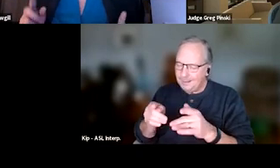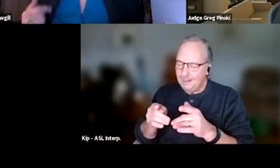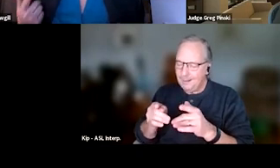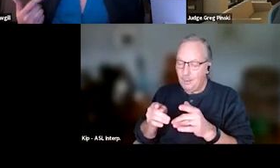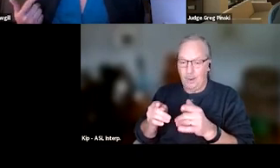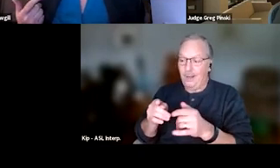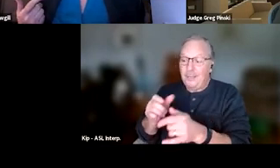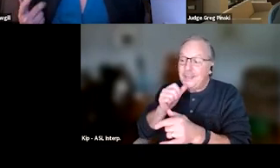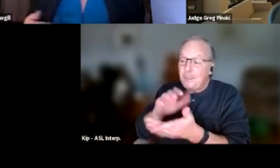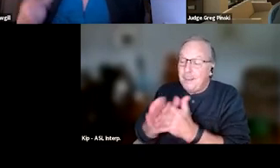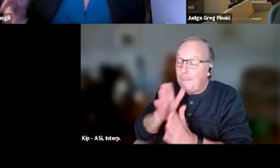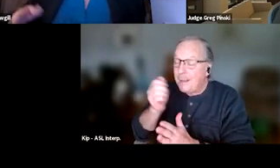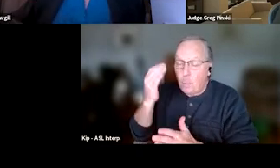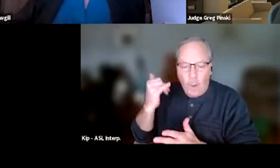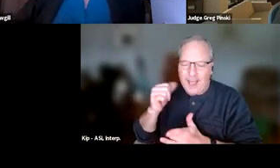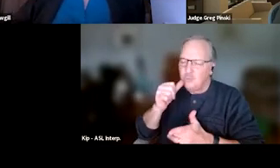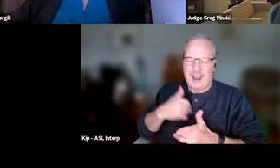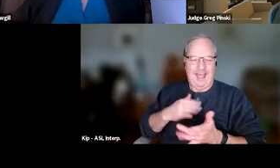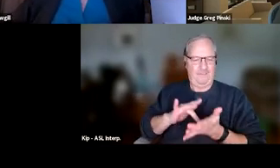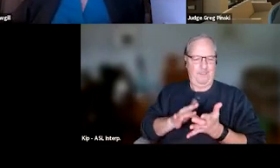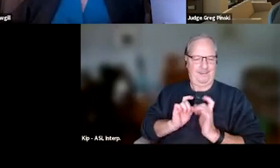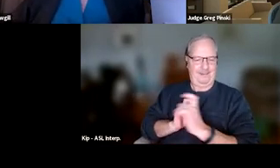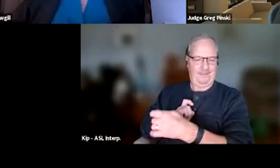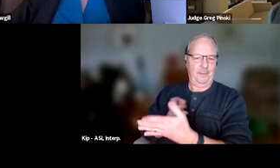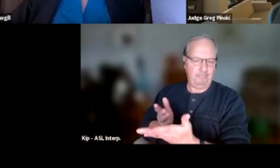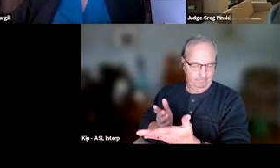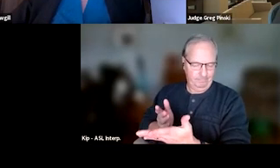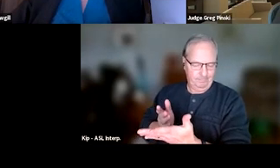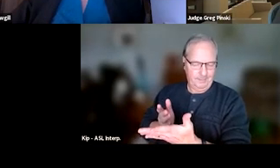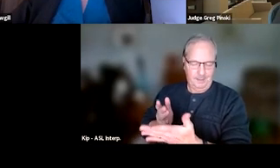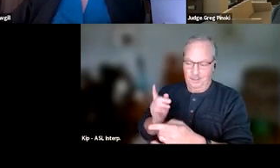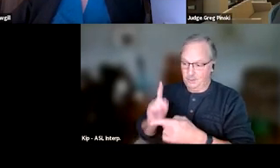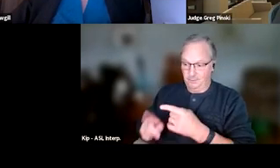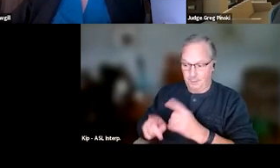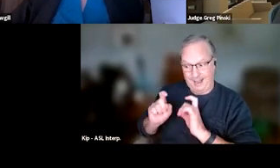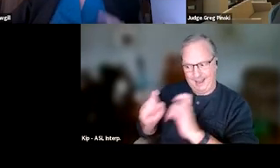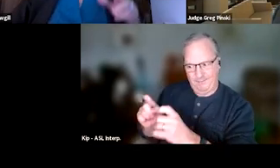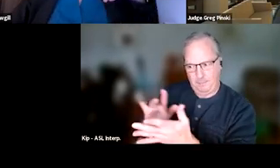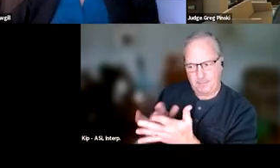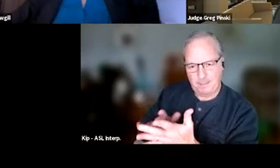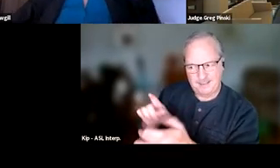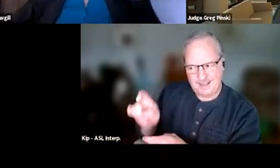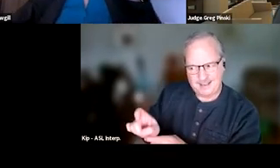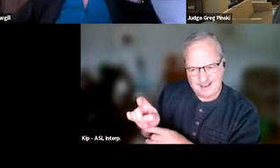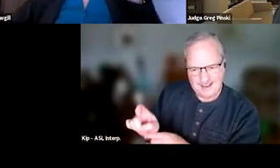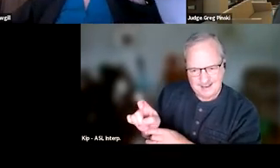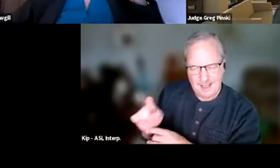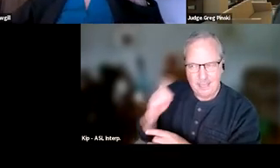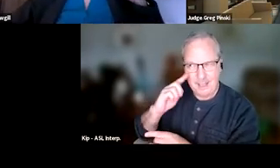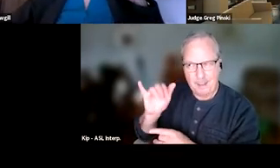So always think about that, if you have someone in your program and you're not able to give them the medicine that they need, and think about these things when you're considering